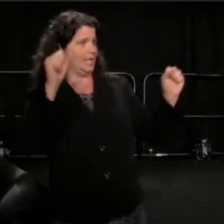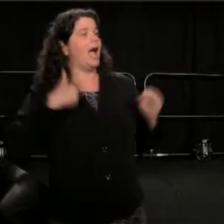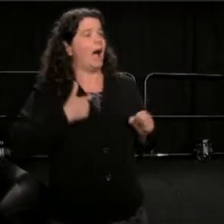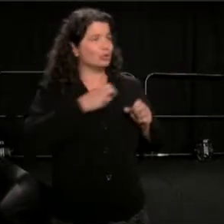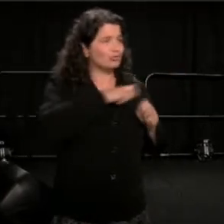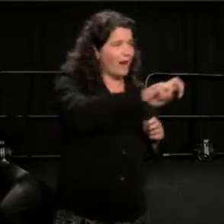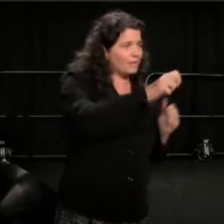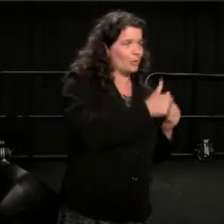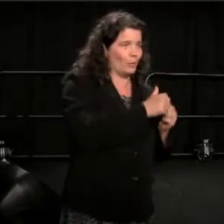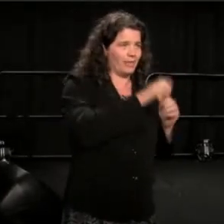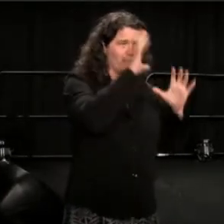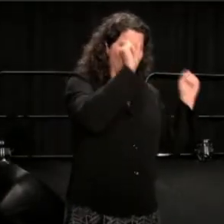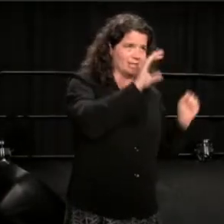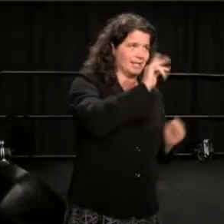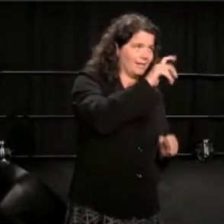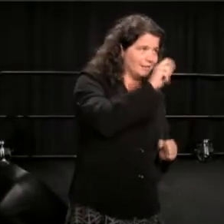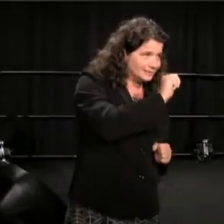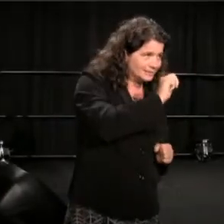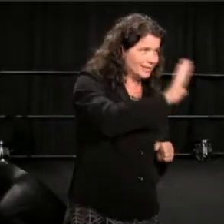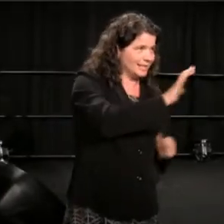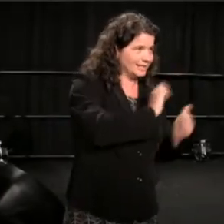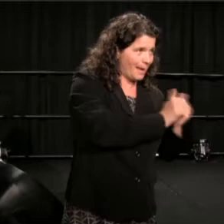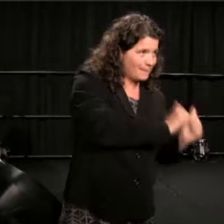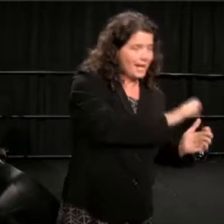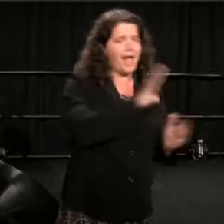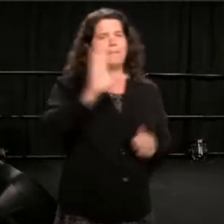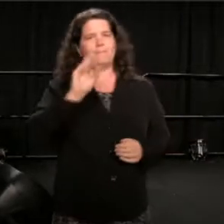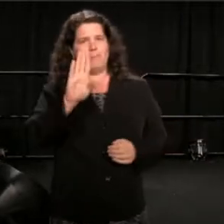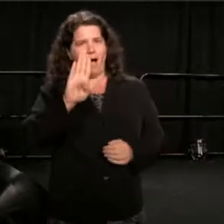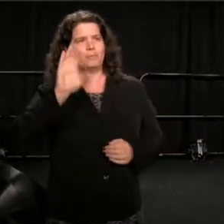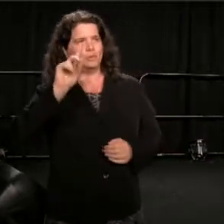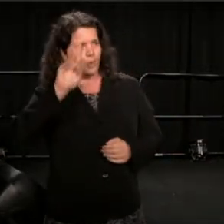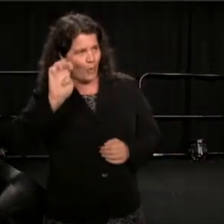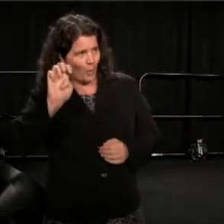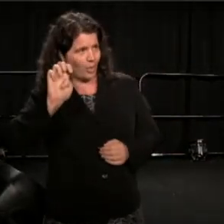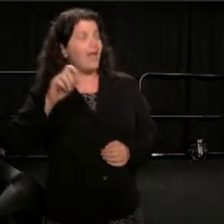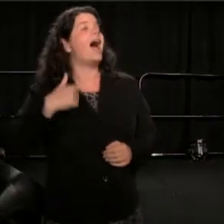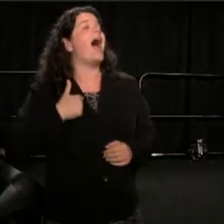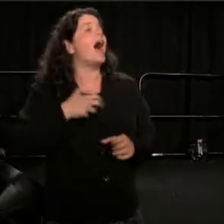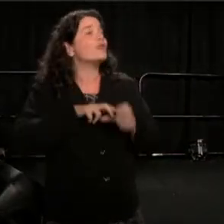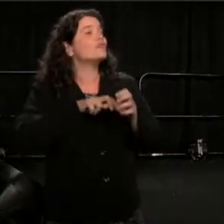I even traveled with the young republicans on a train into San Diego,